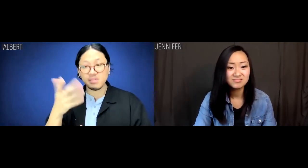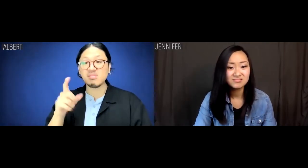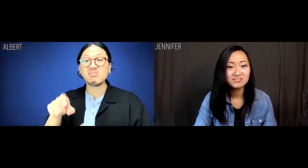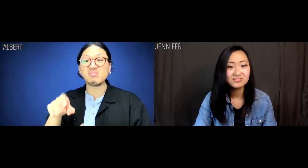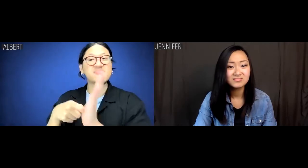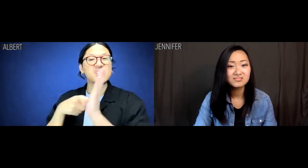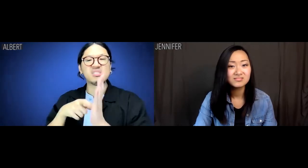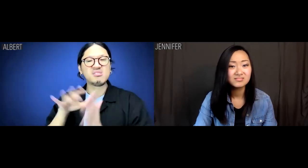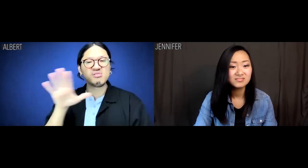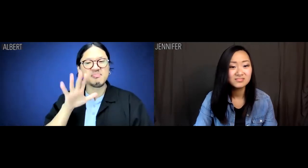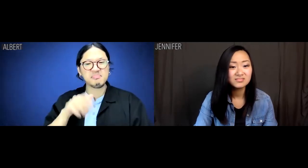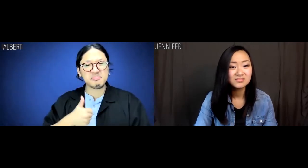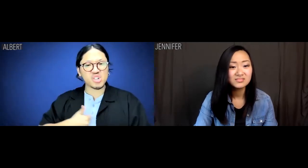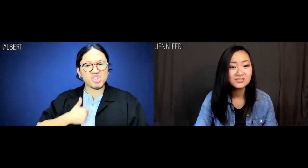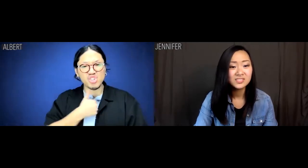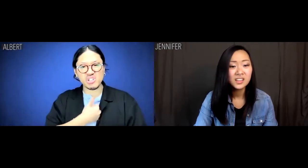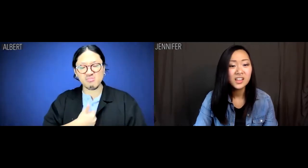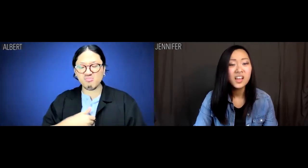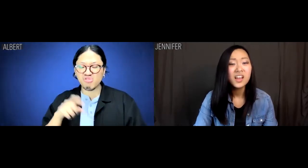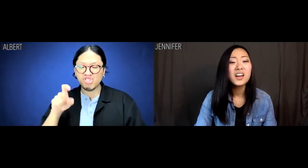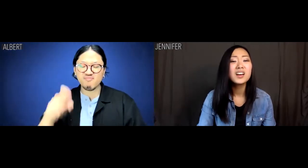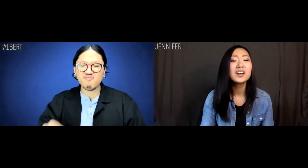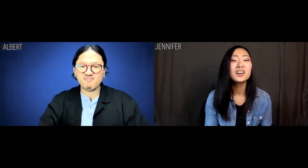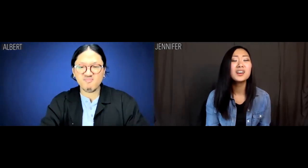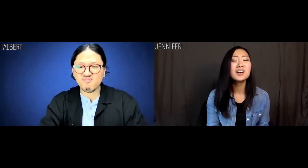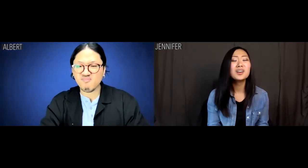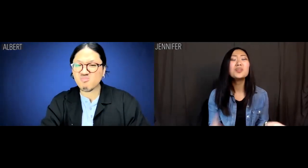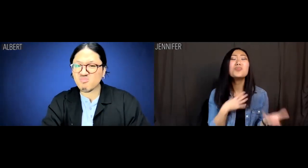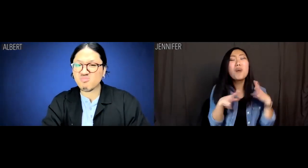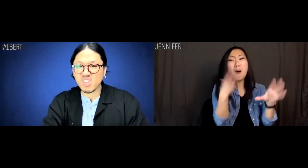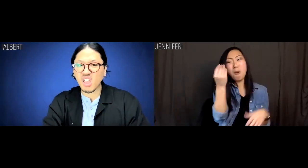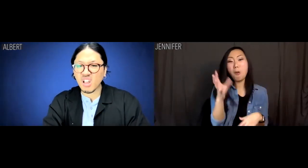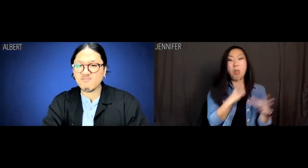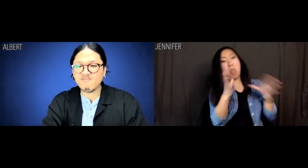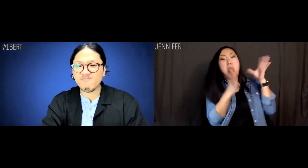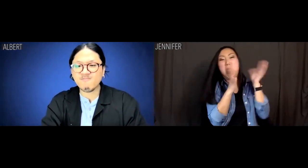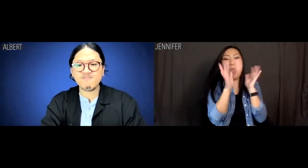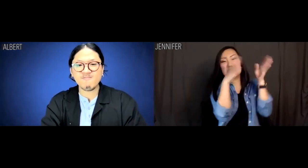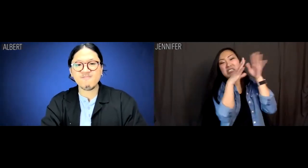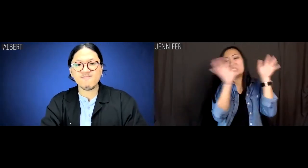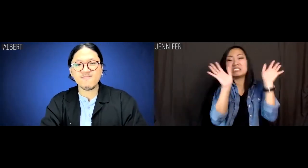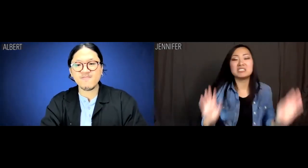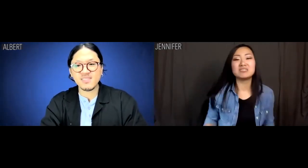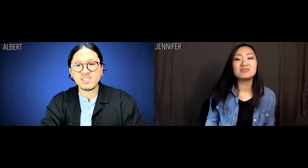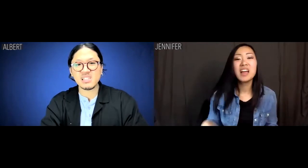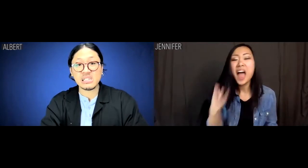and demand an apology. Jennifer: I'm not going to stuffy-ass Chan Marino.